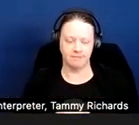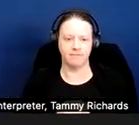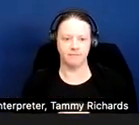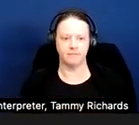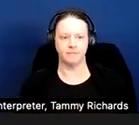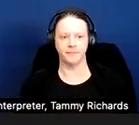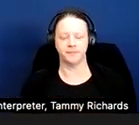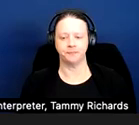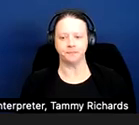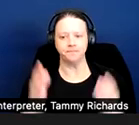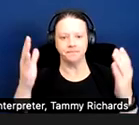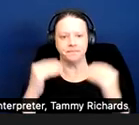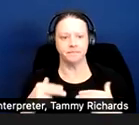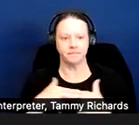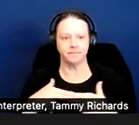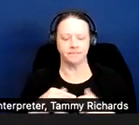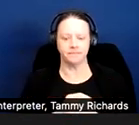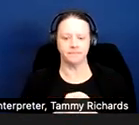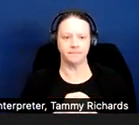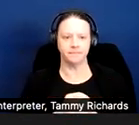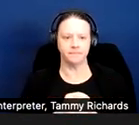Next slide.